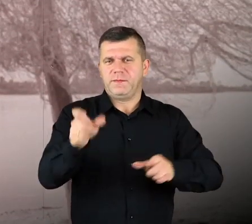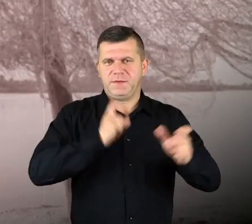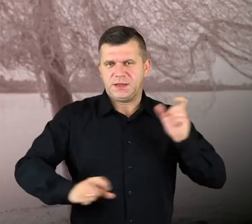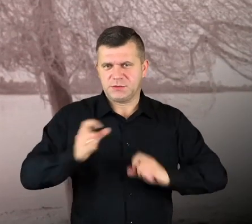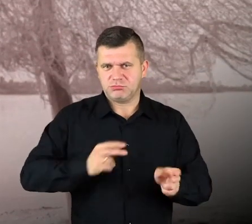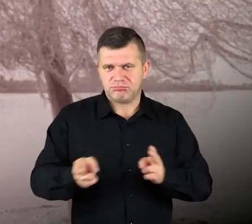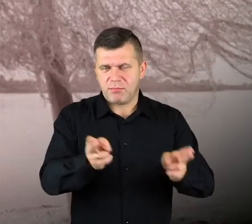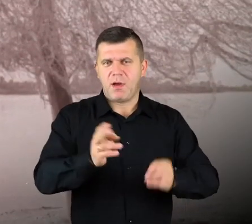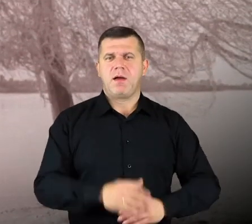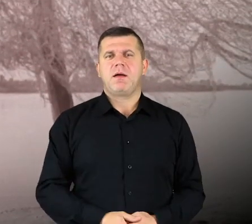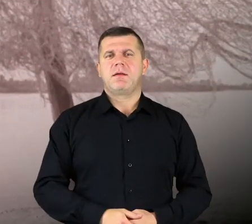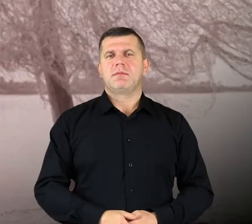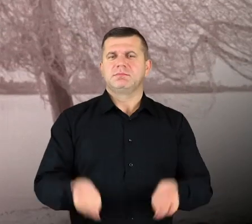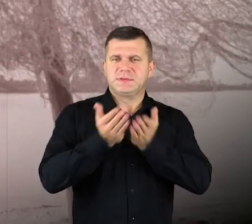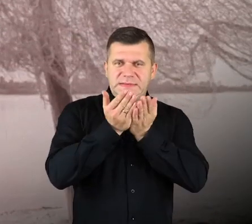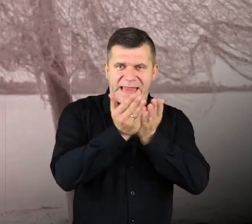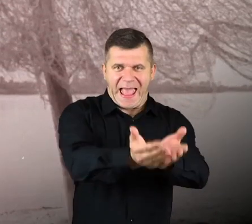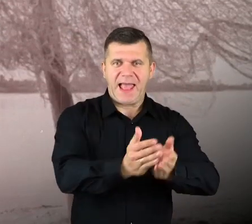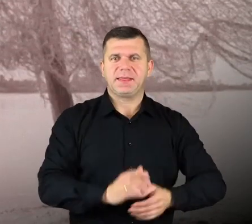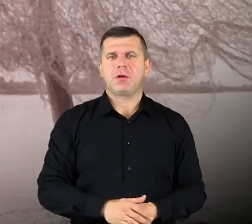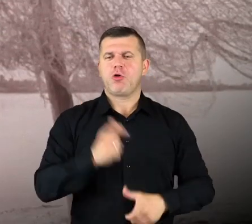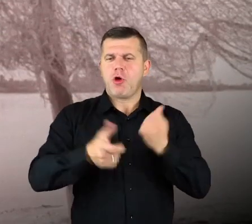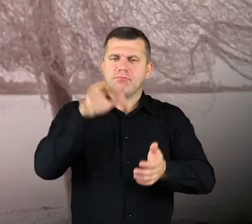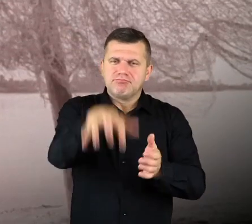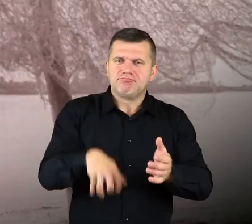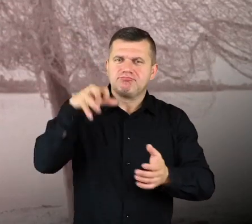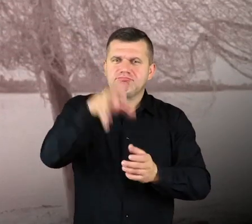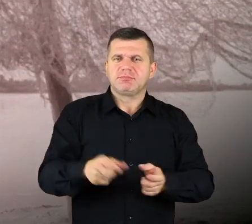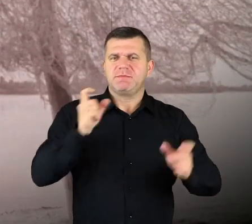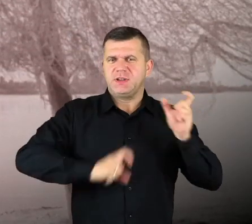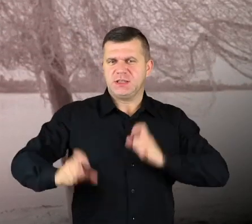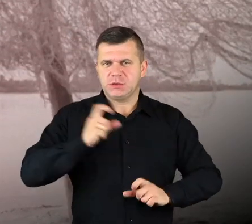Ships were sailing, they were deepening the river. Well, I don’t know,